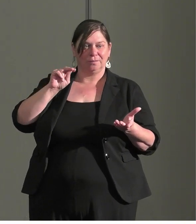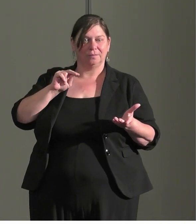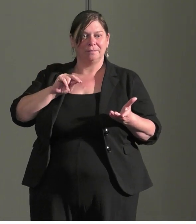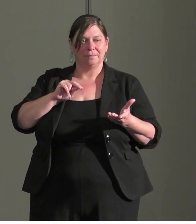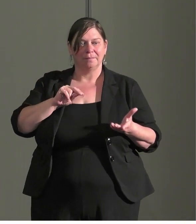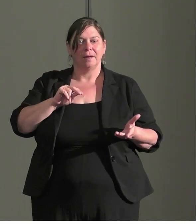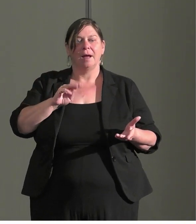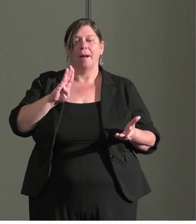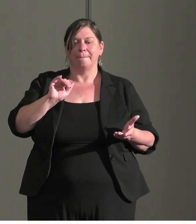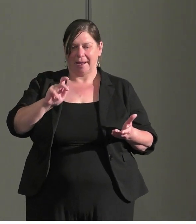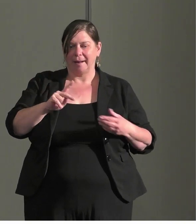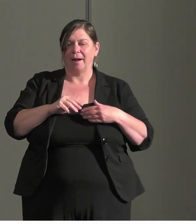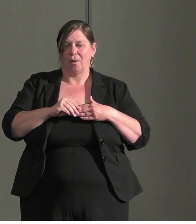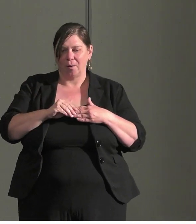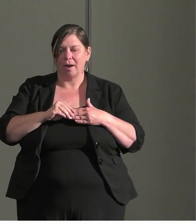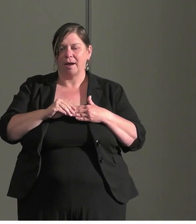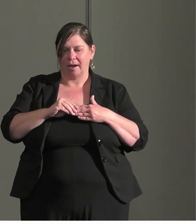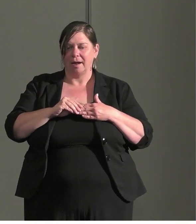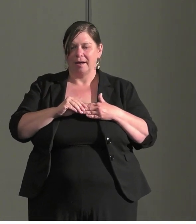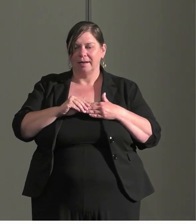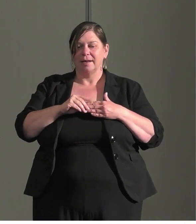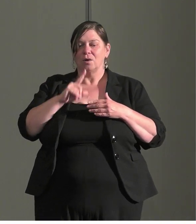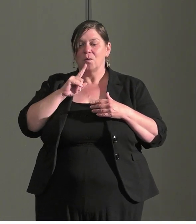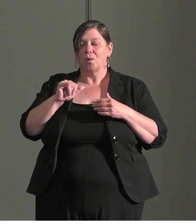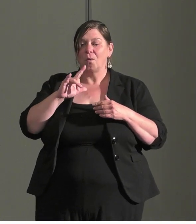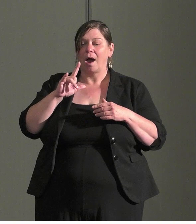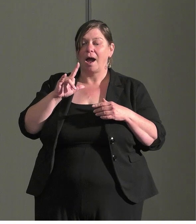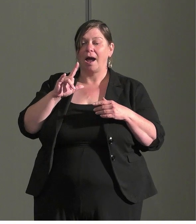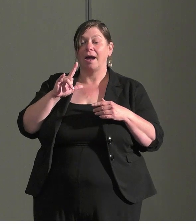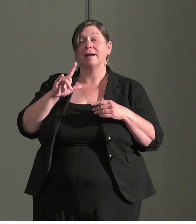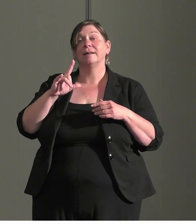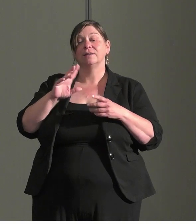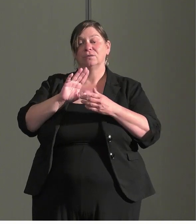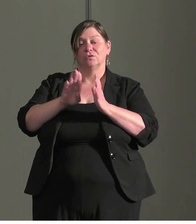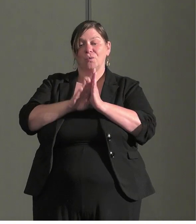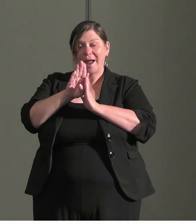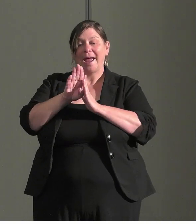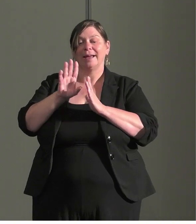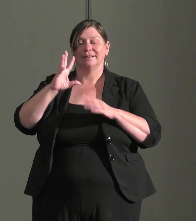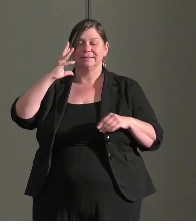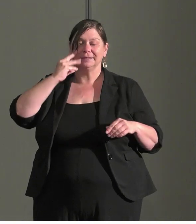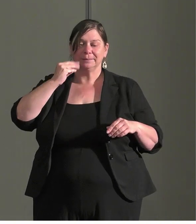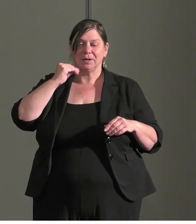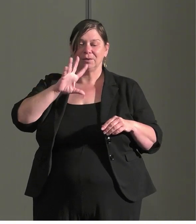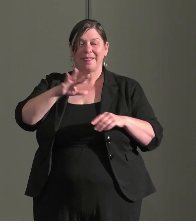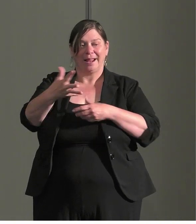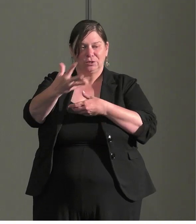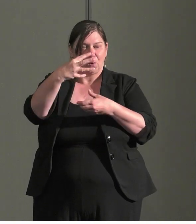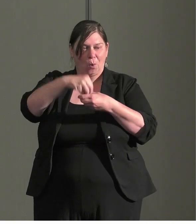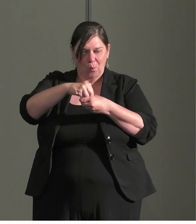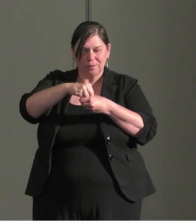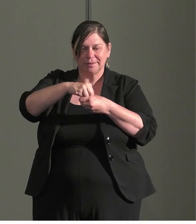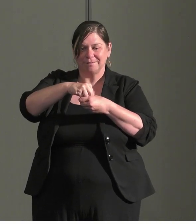the other 1,we want to create an experience that is inclusive, you know for everybody and reflects